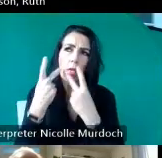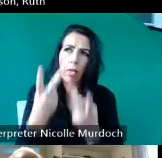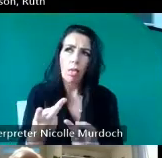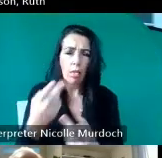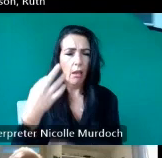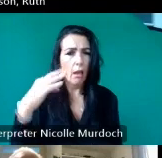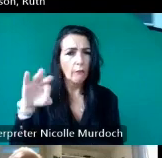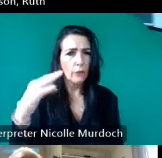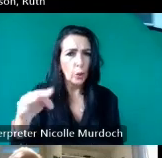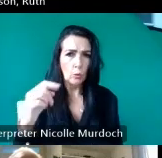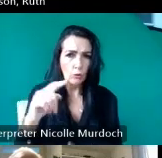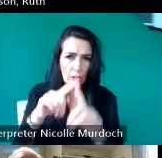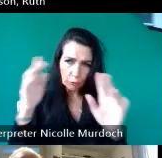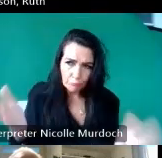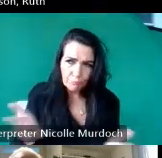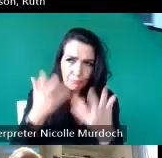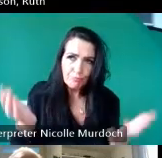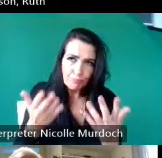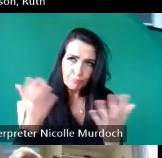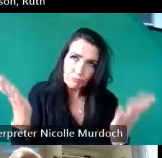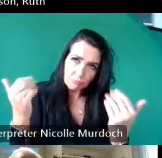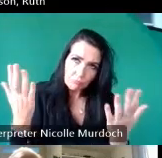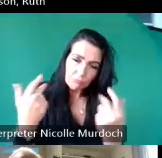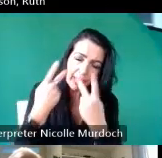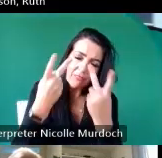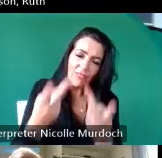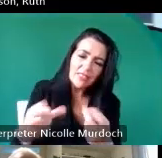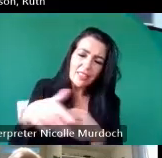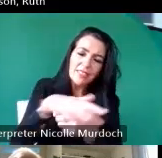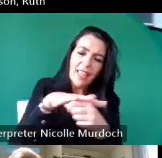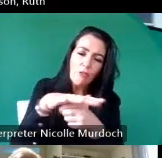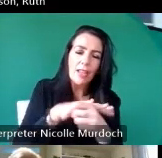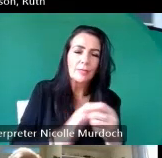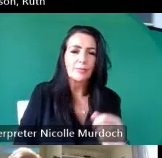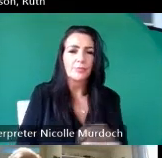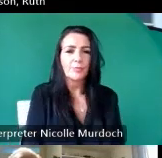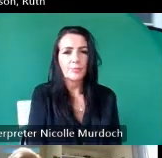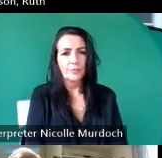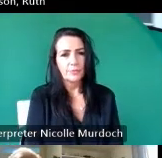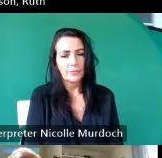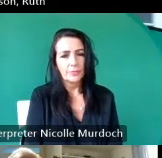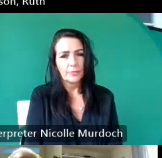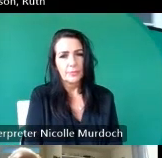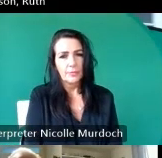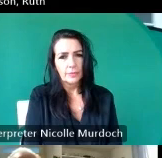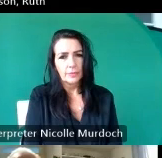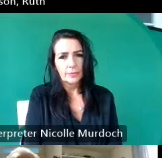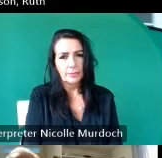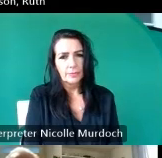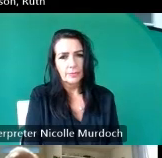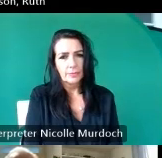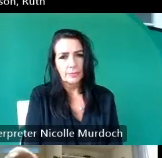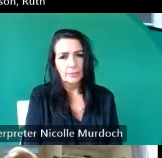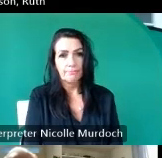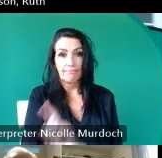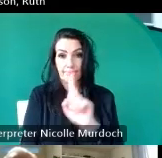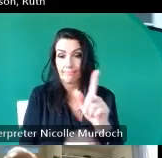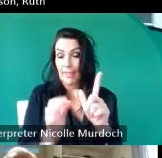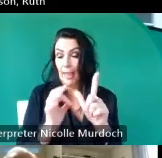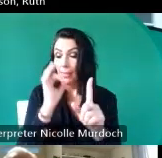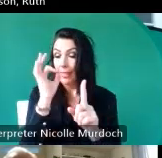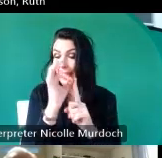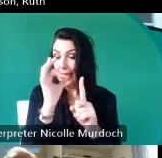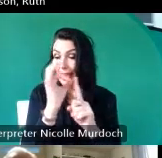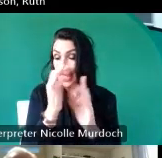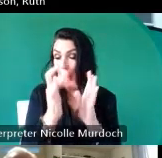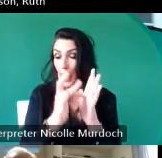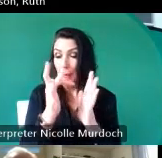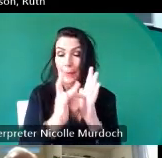of the whole project next slide please we also created an app which also included all the stories